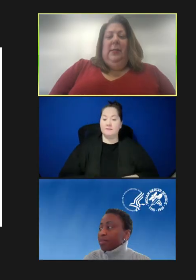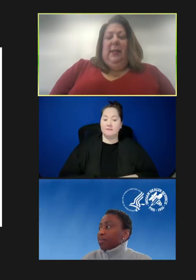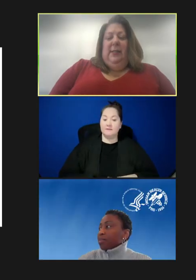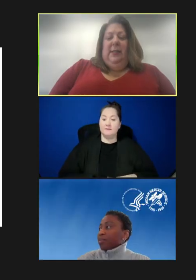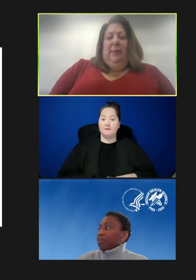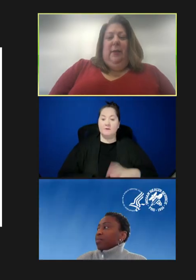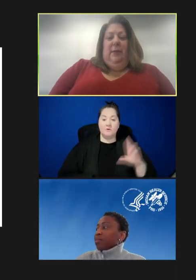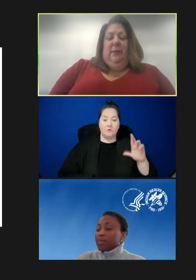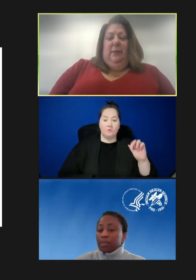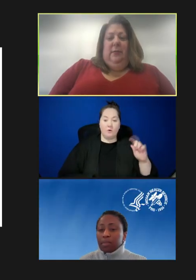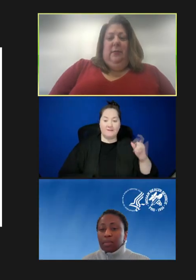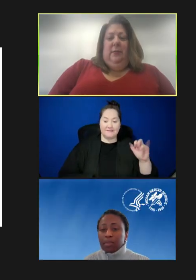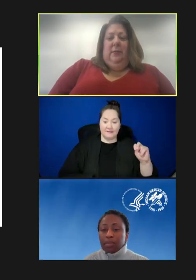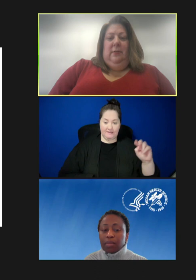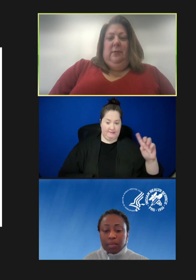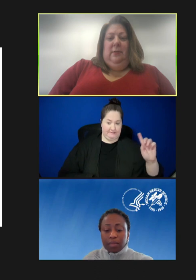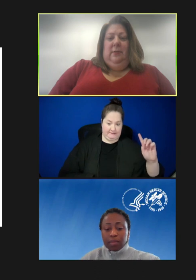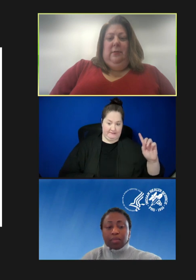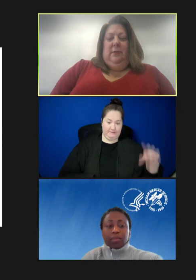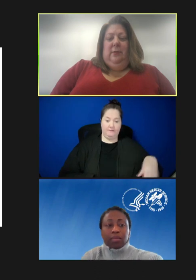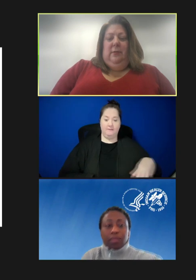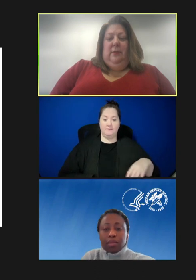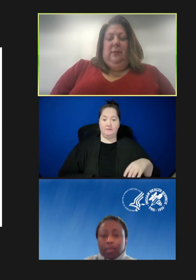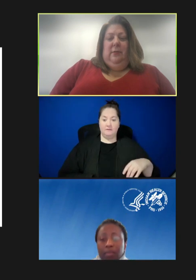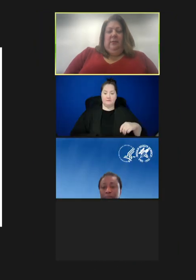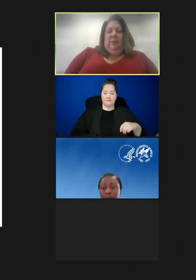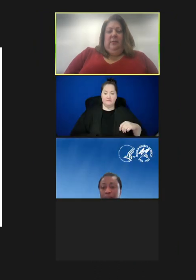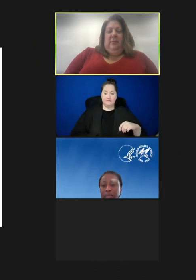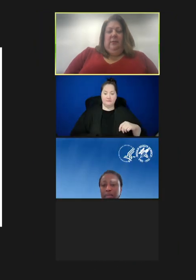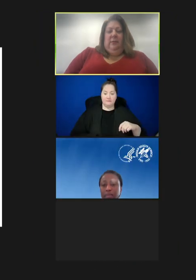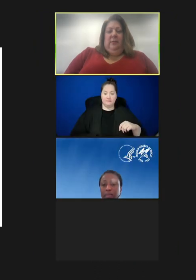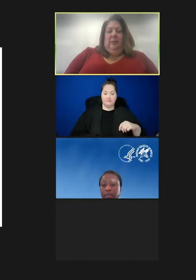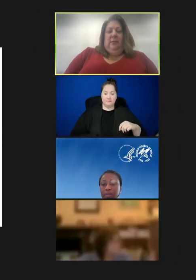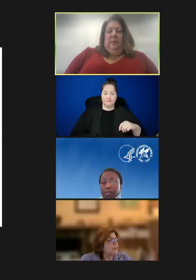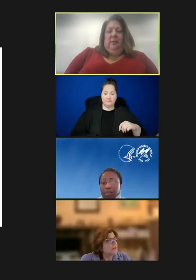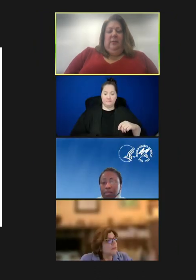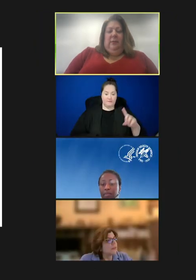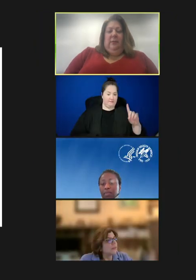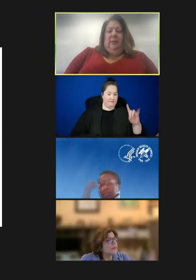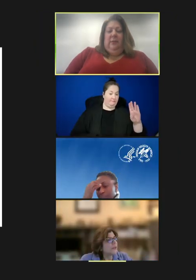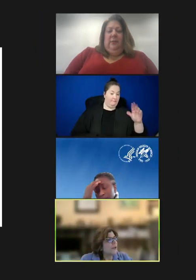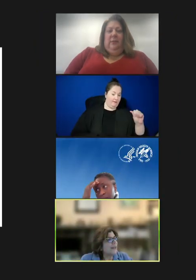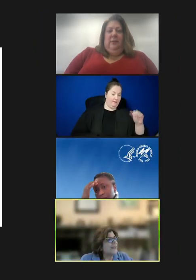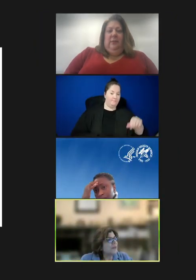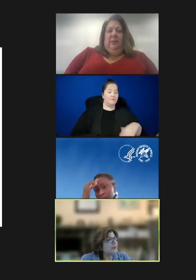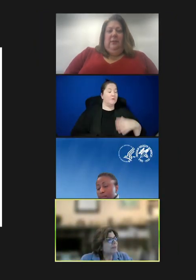Roxana Diba: Good morning.